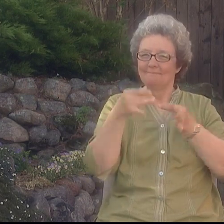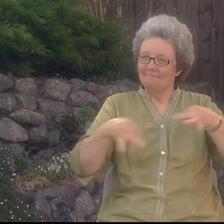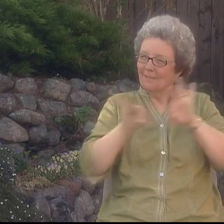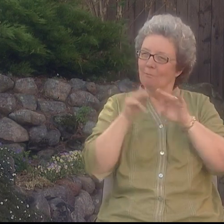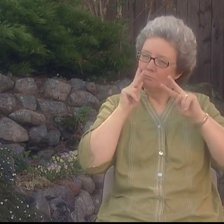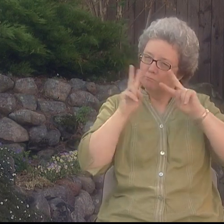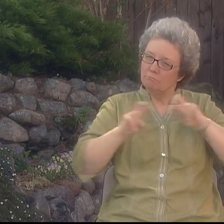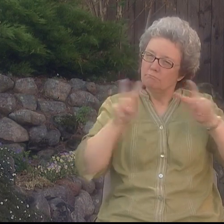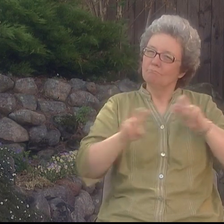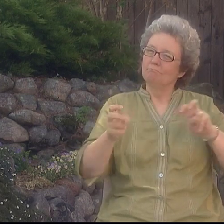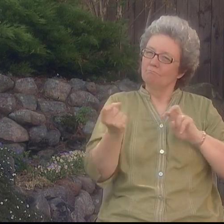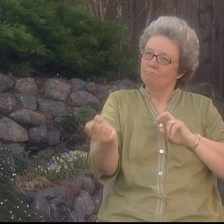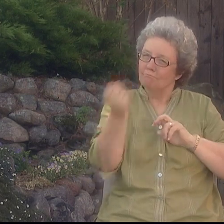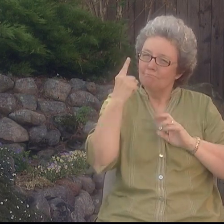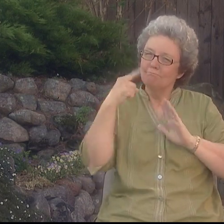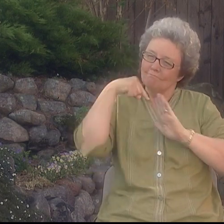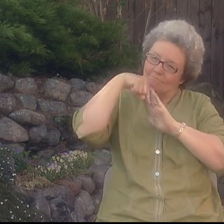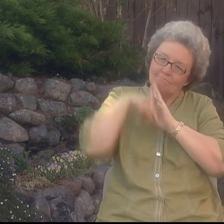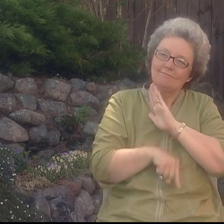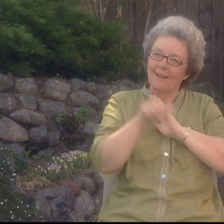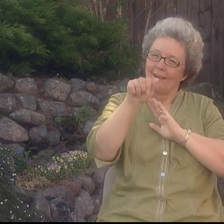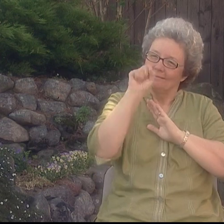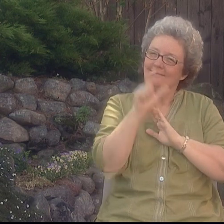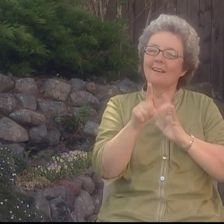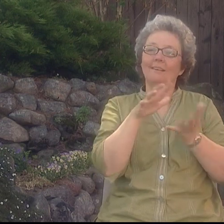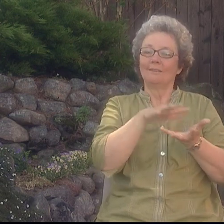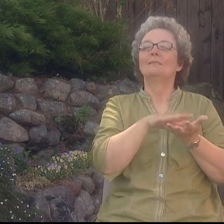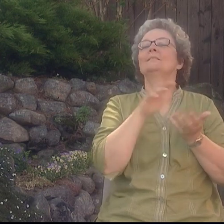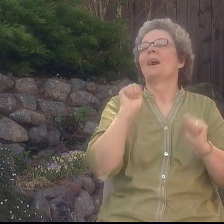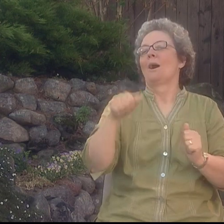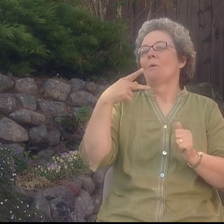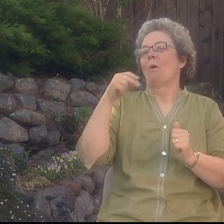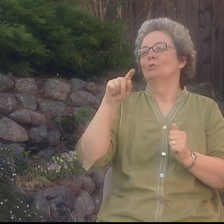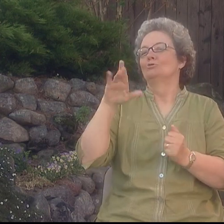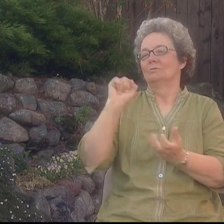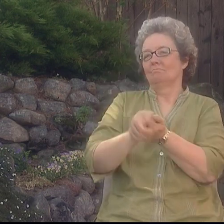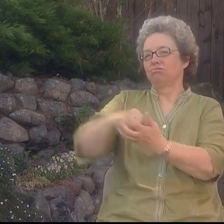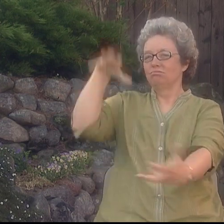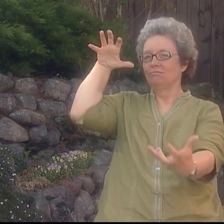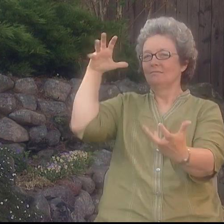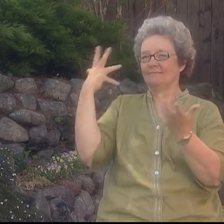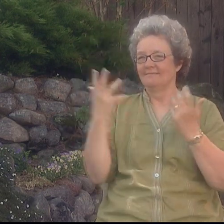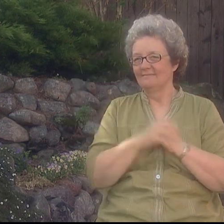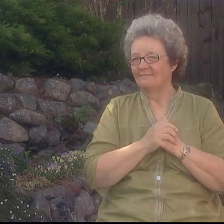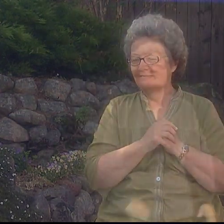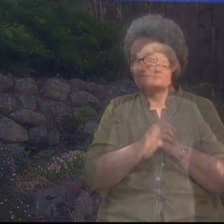we experience its constructs and its richness - and it's from that, that poetry will blossom.